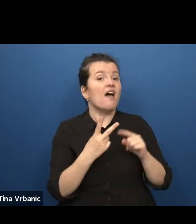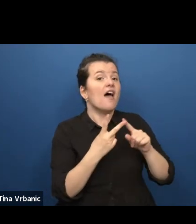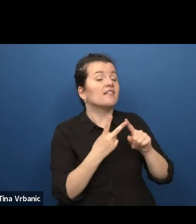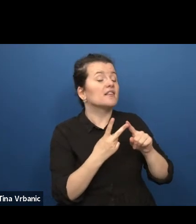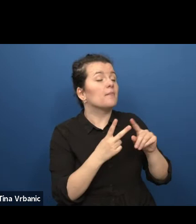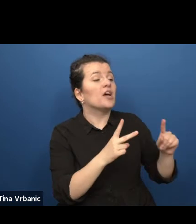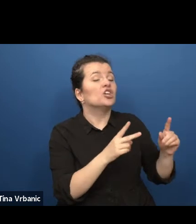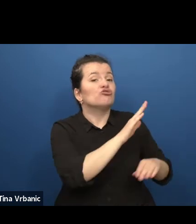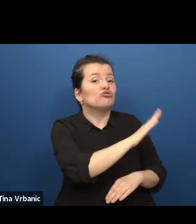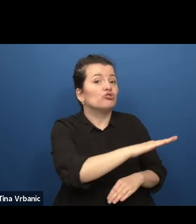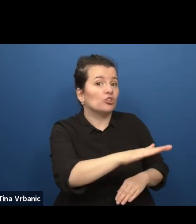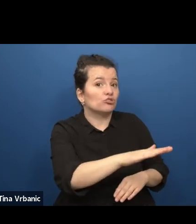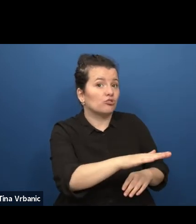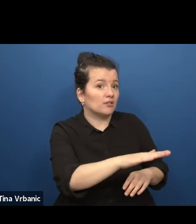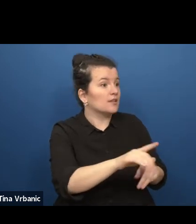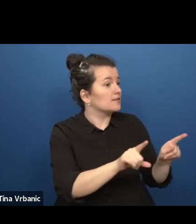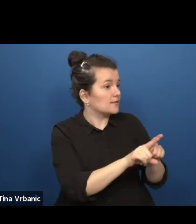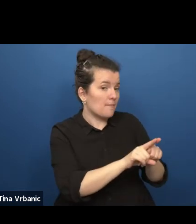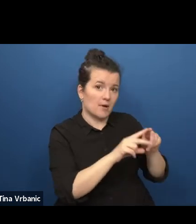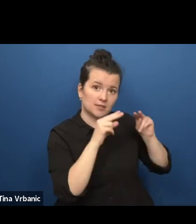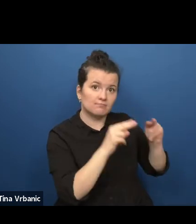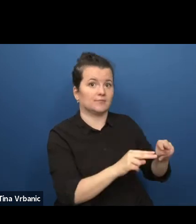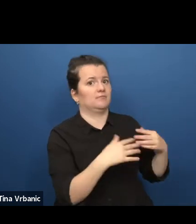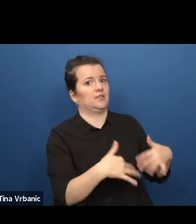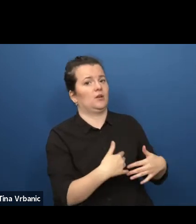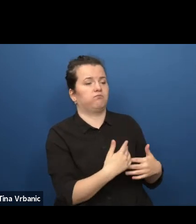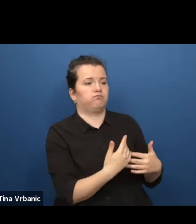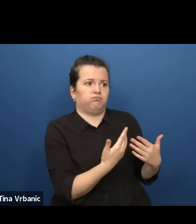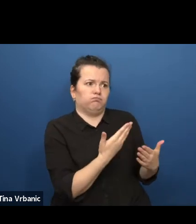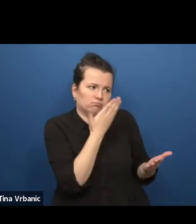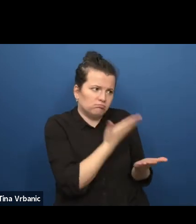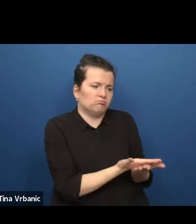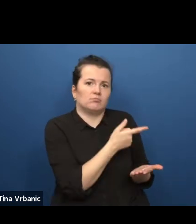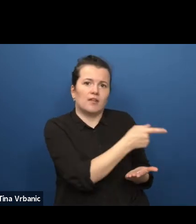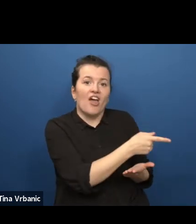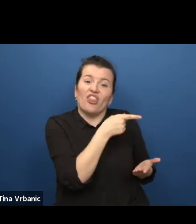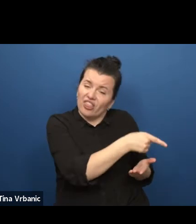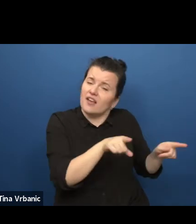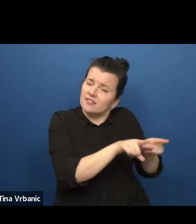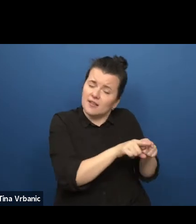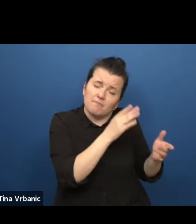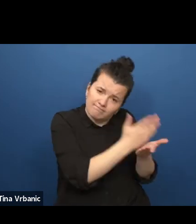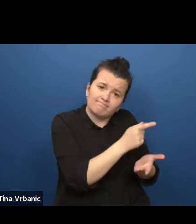Like adults, they had the rights to art. This generation of youth theatre makers